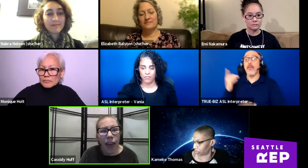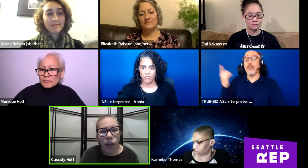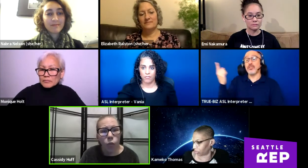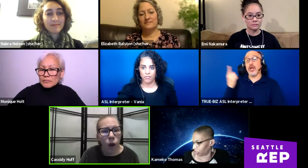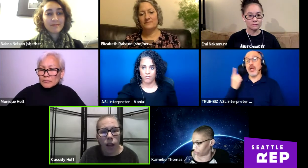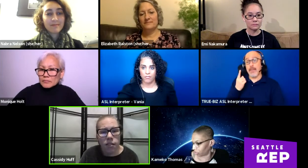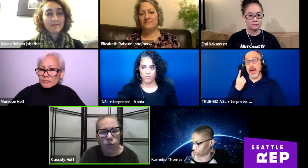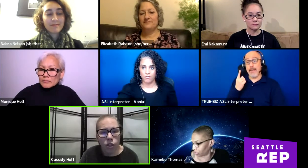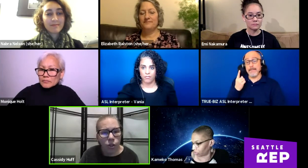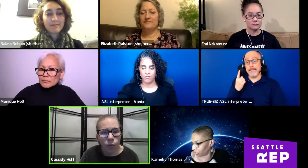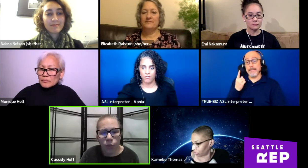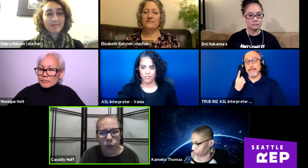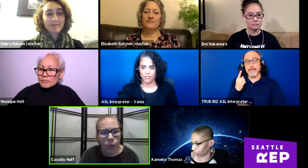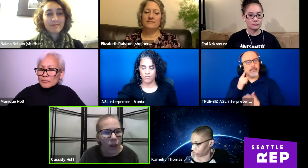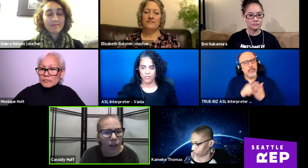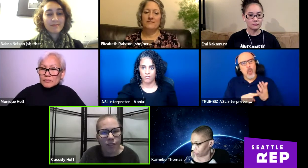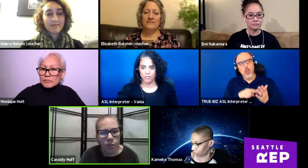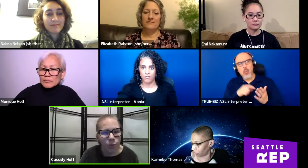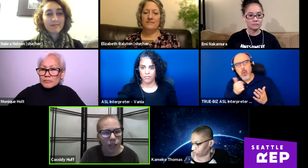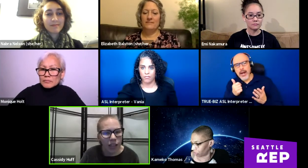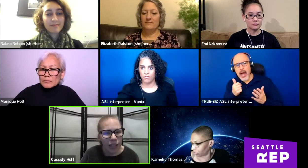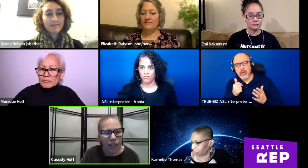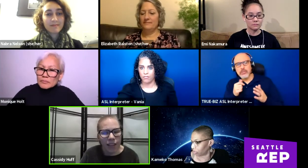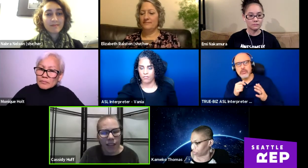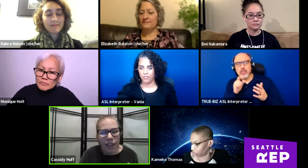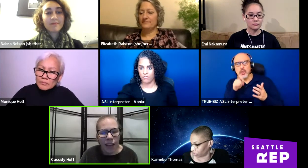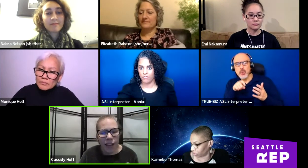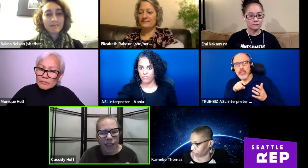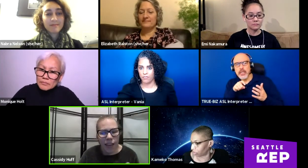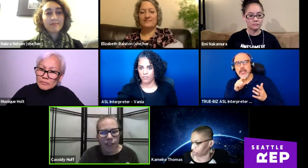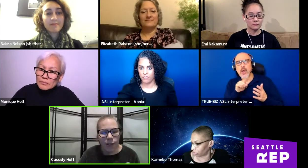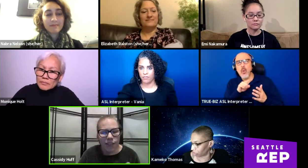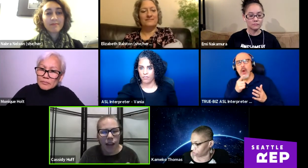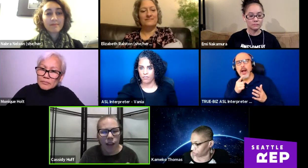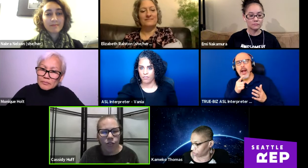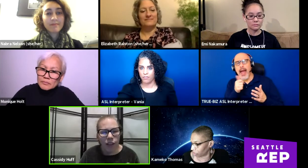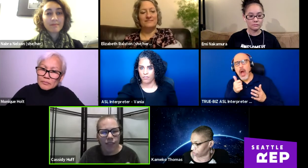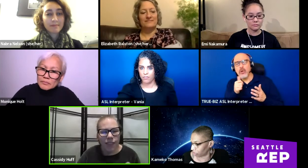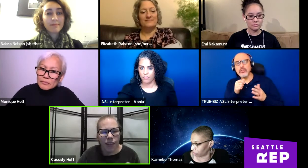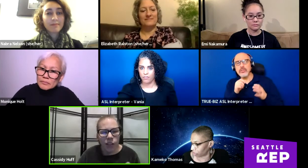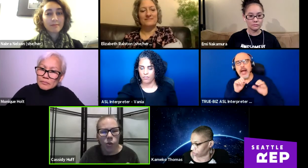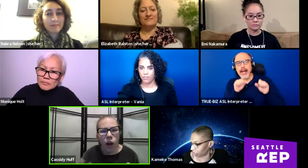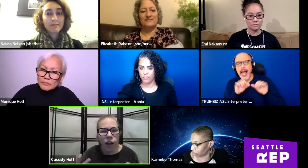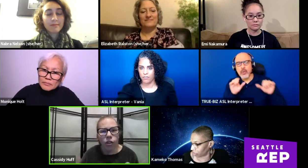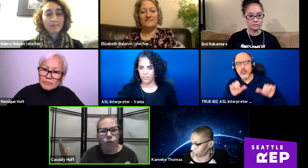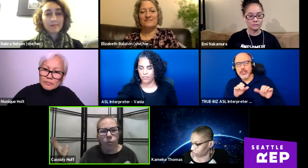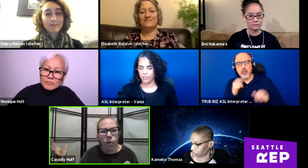hey, what else can we do for you, what else do you need kind of thing. So it's not just you walk in the room